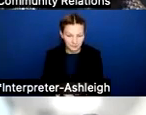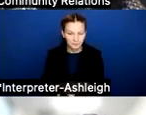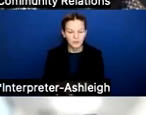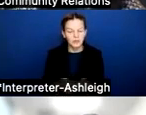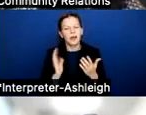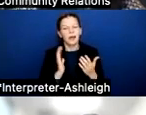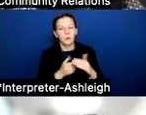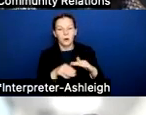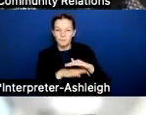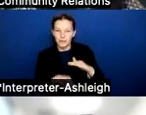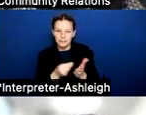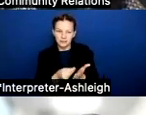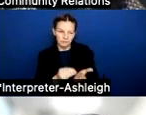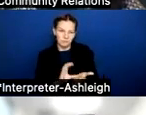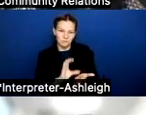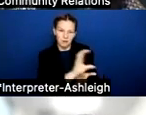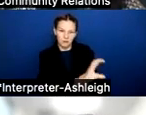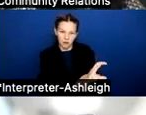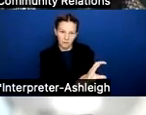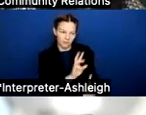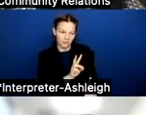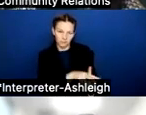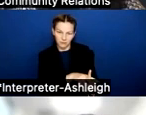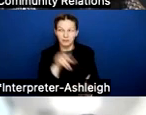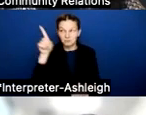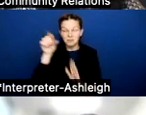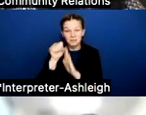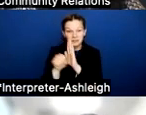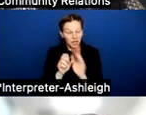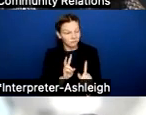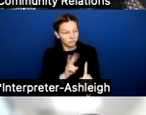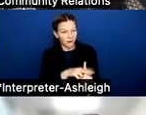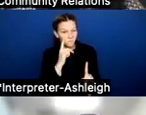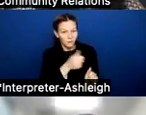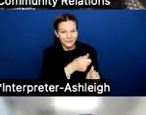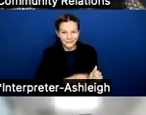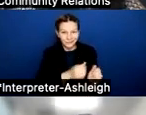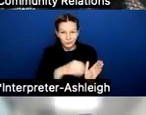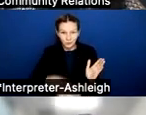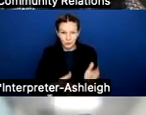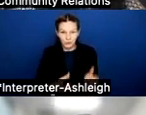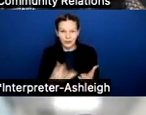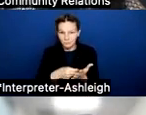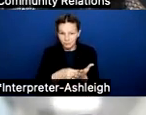these are funds that the state appropriate for educating each child in the state of Texas. As I said before,